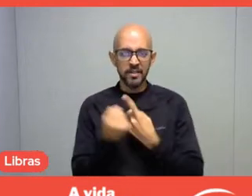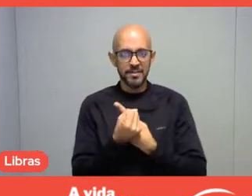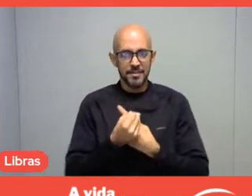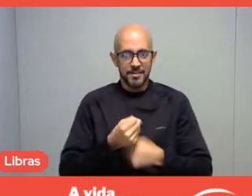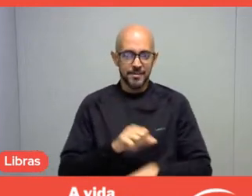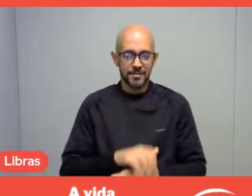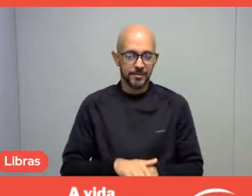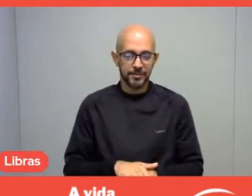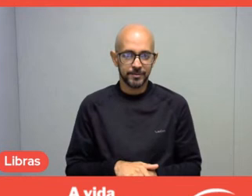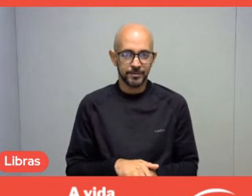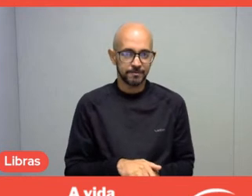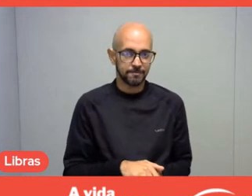The floor is yours.